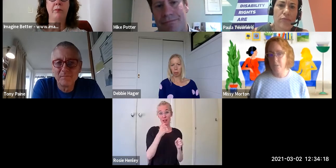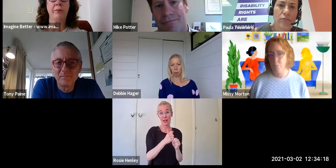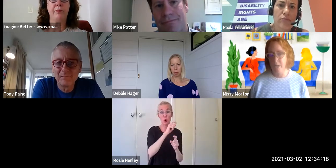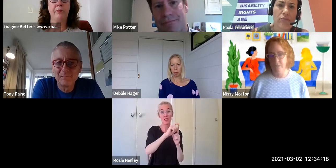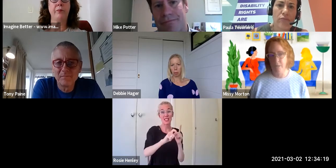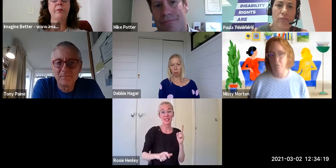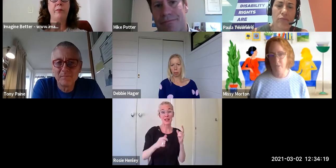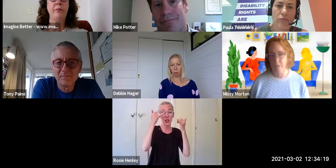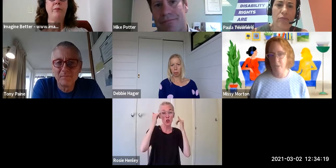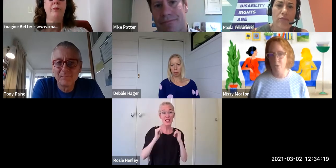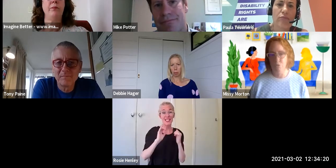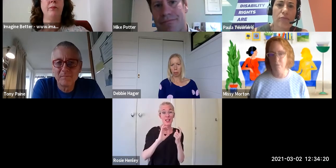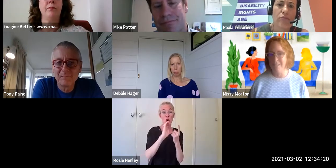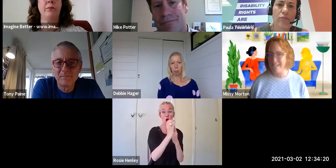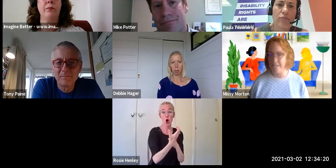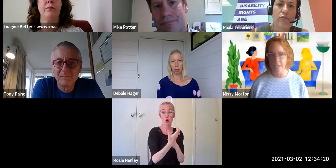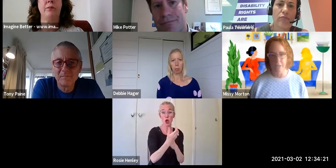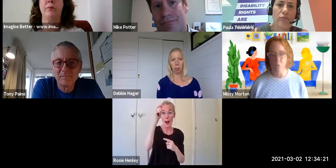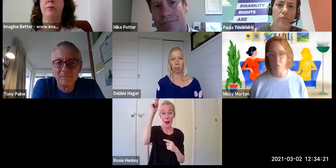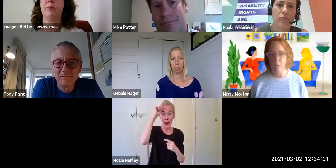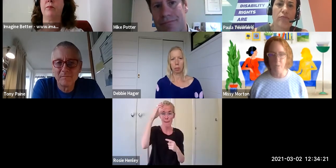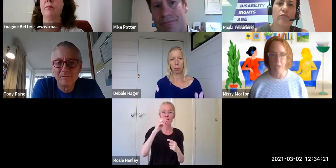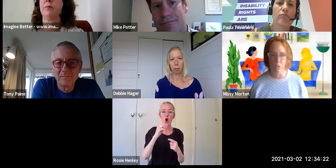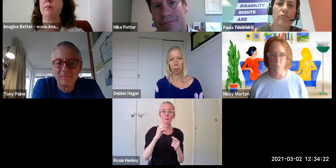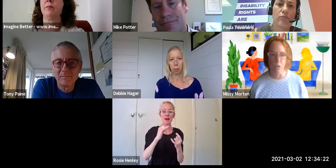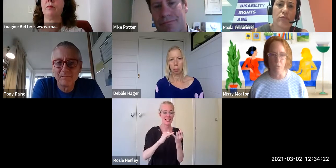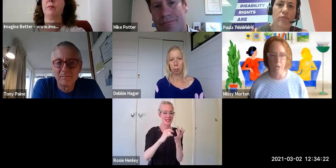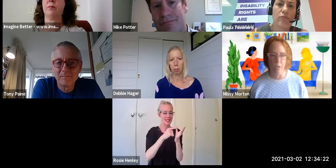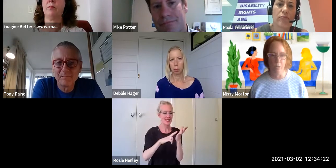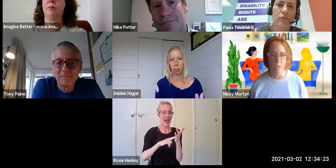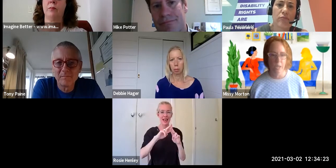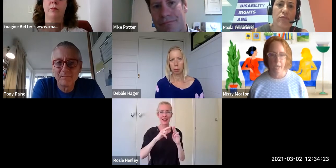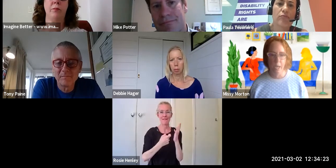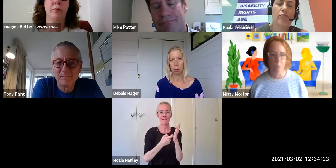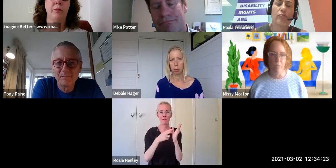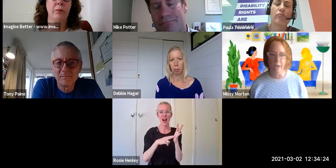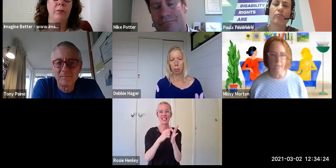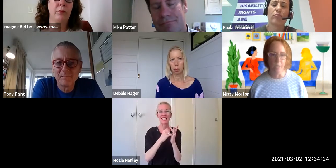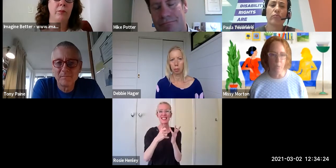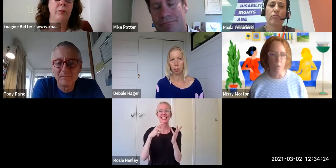This group out of San Francisco who've led enormous amount of work around providing support